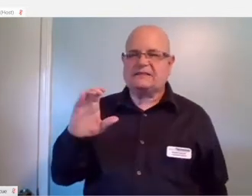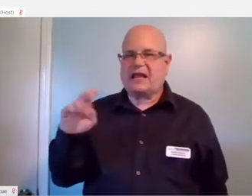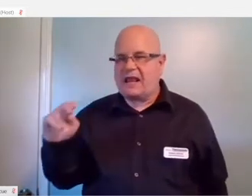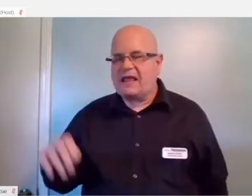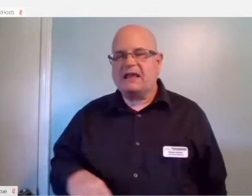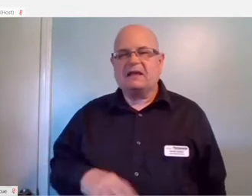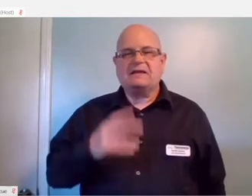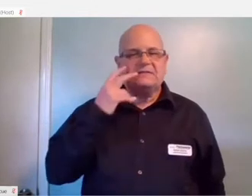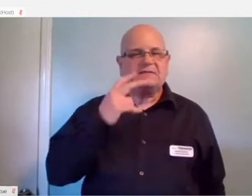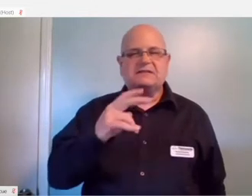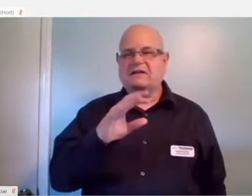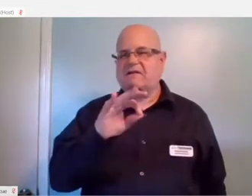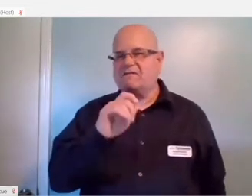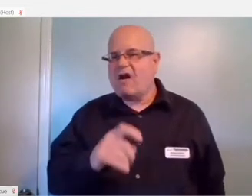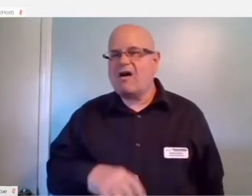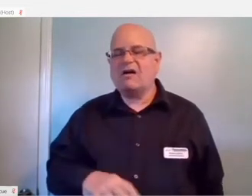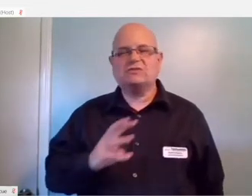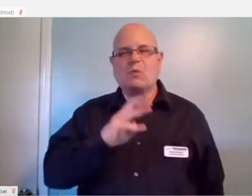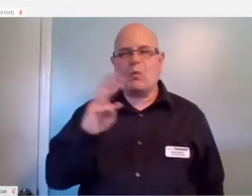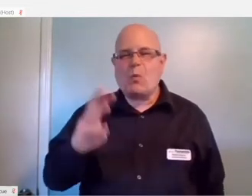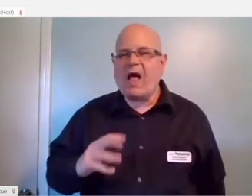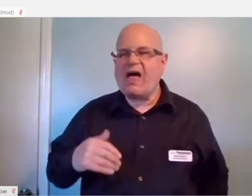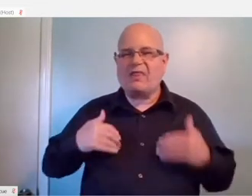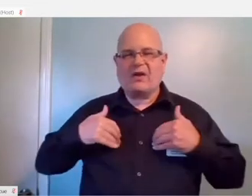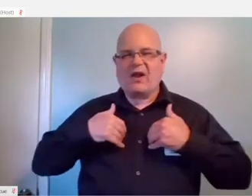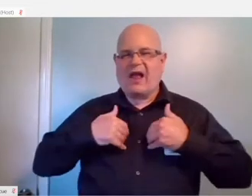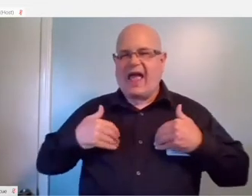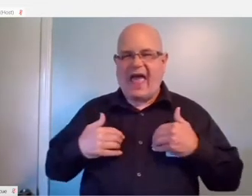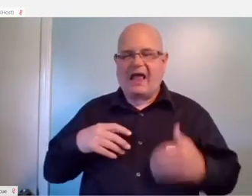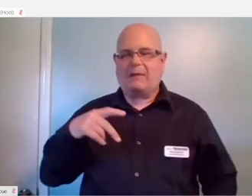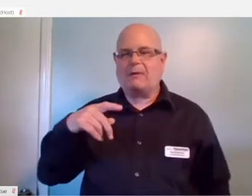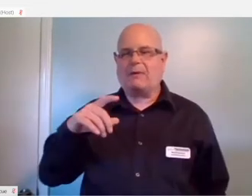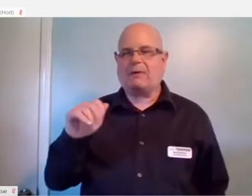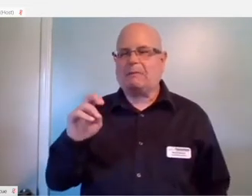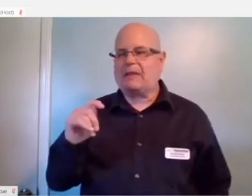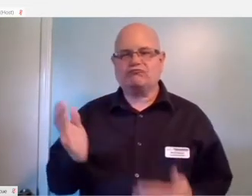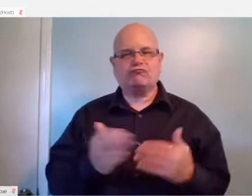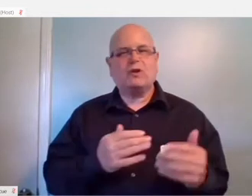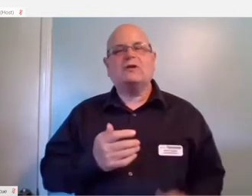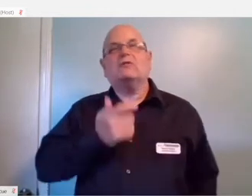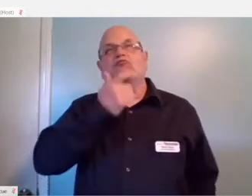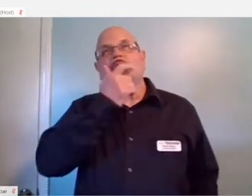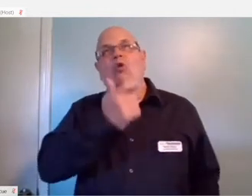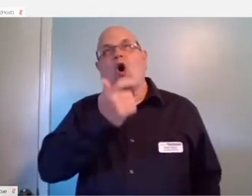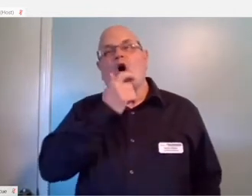the weather channel, animal planet, any channel you have that you want to watch, you're able